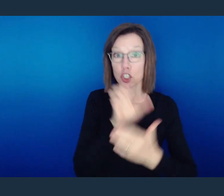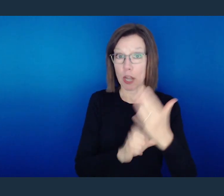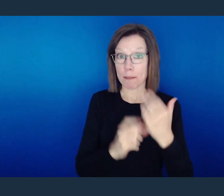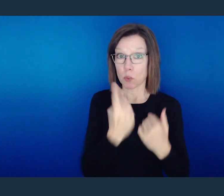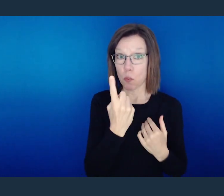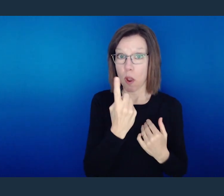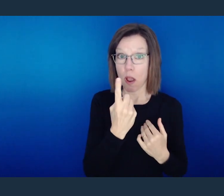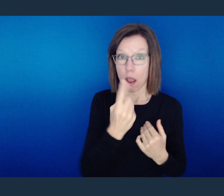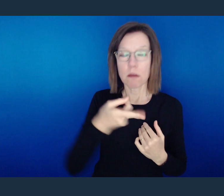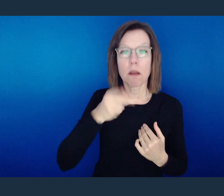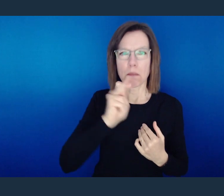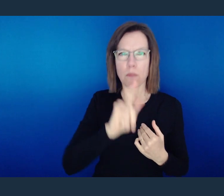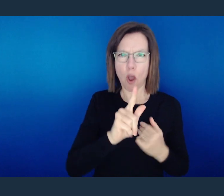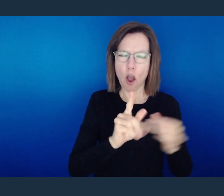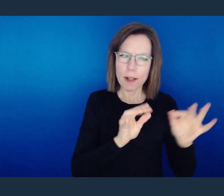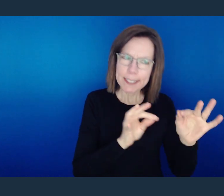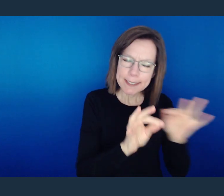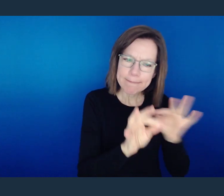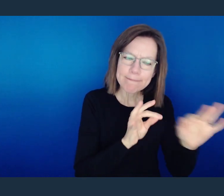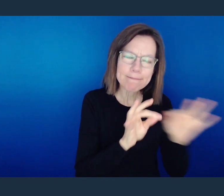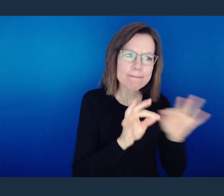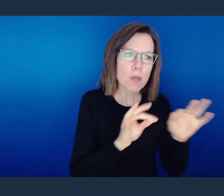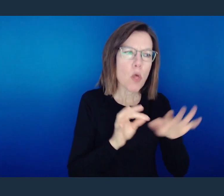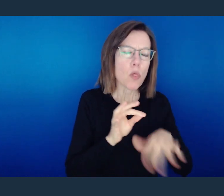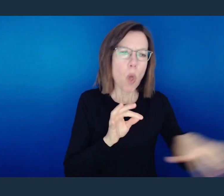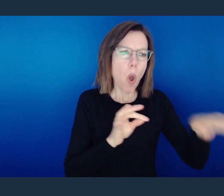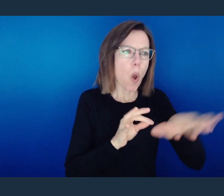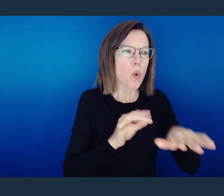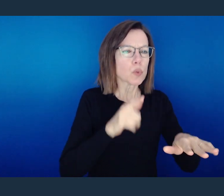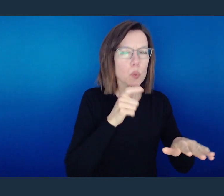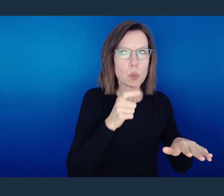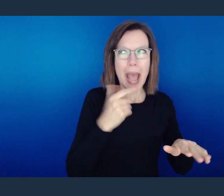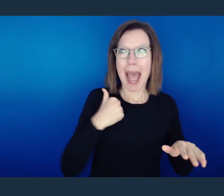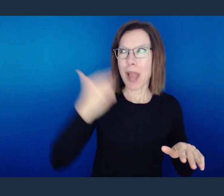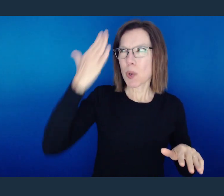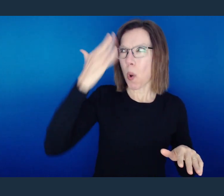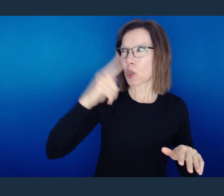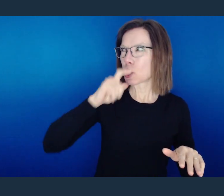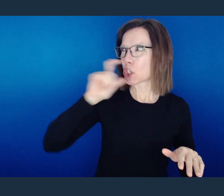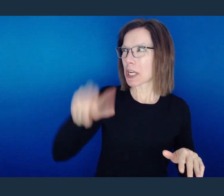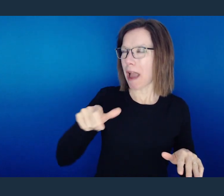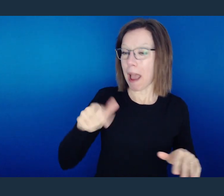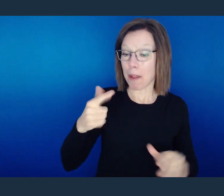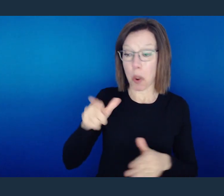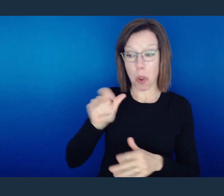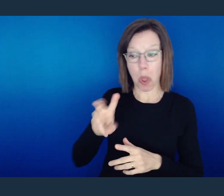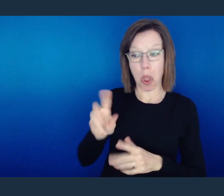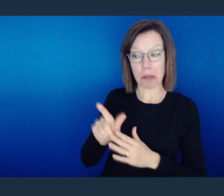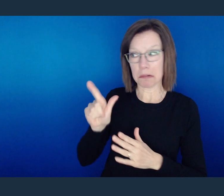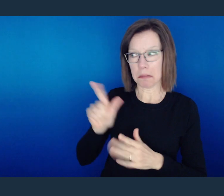You see, in chapter 1 he deals with those who perform things that they know better because